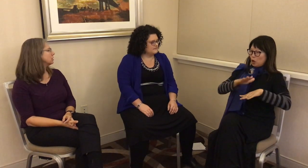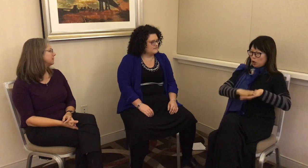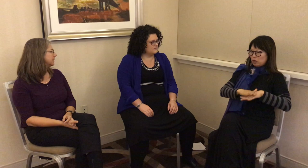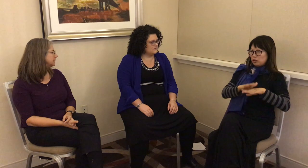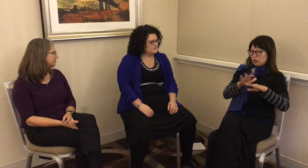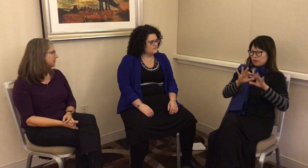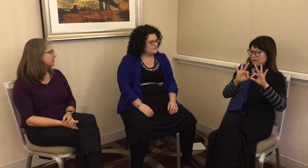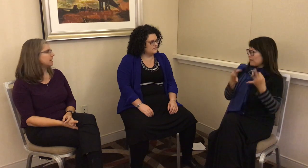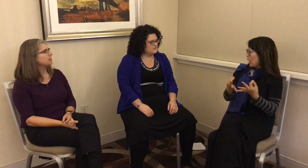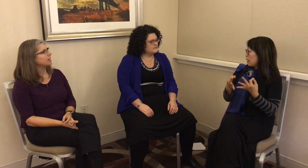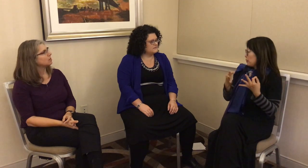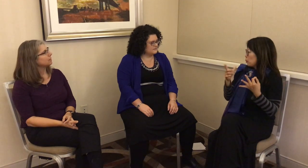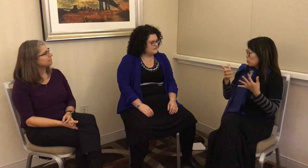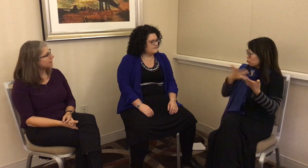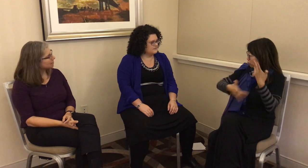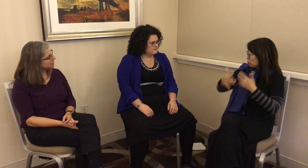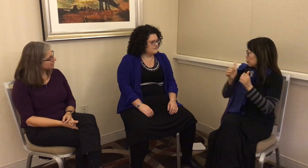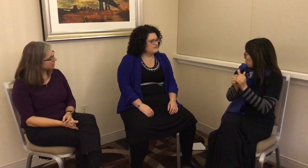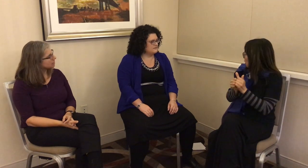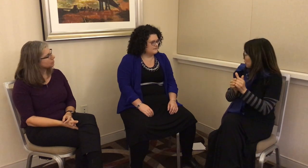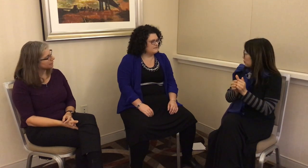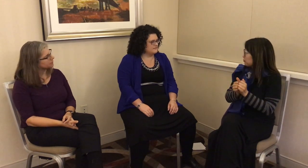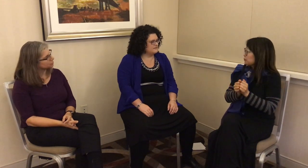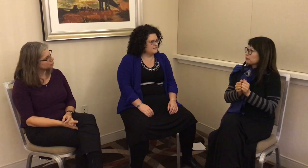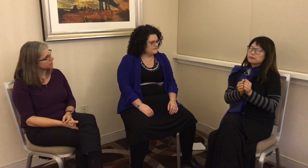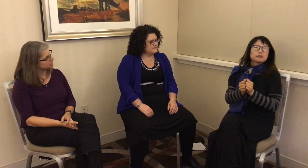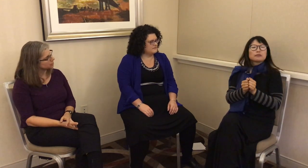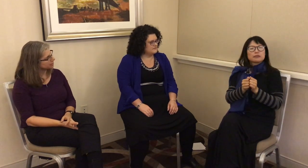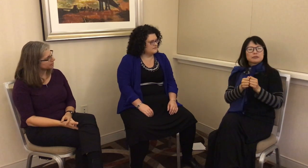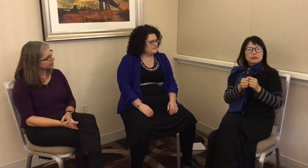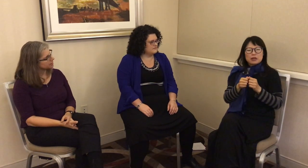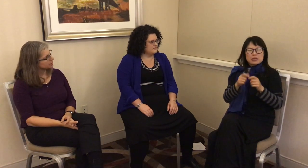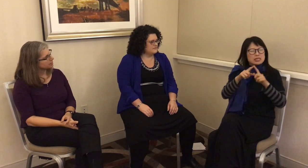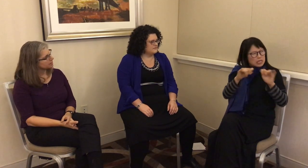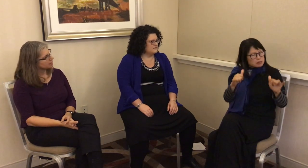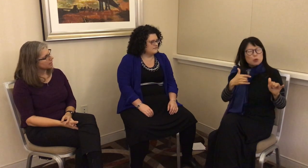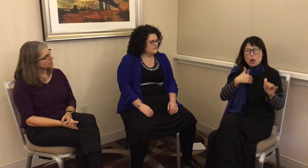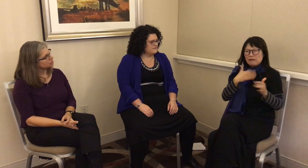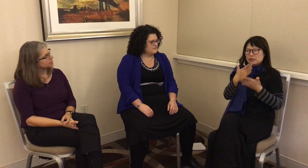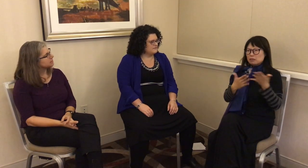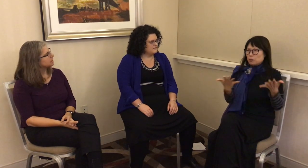structure looks very different. They depend on the family that they socialise with. At